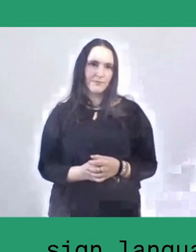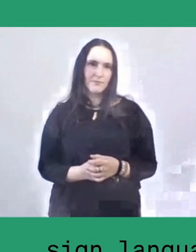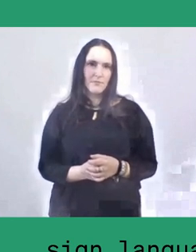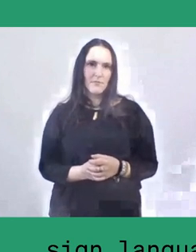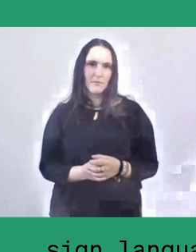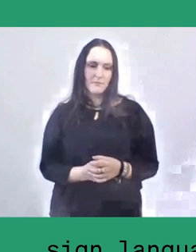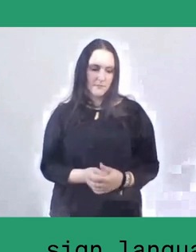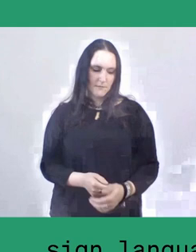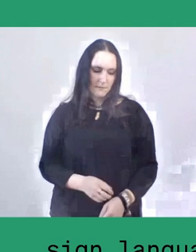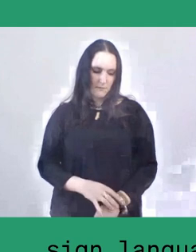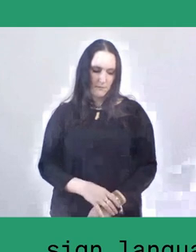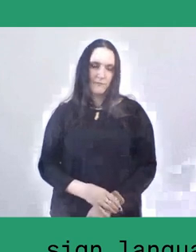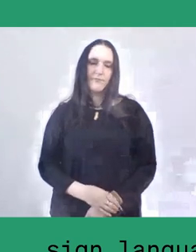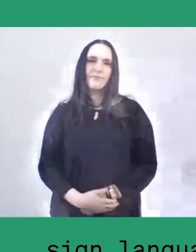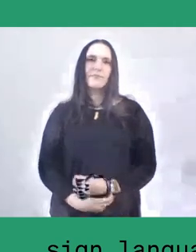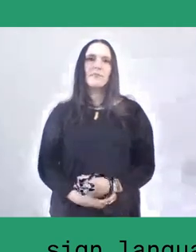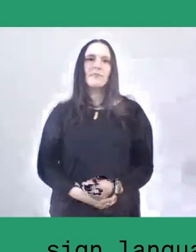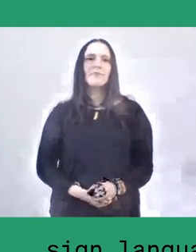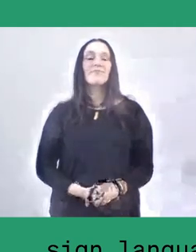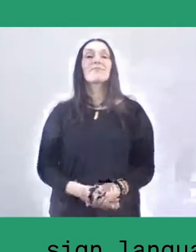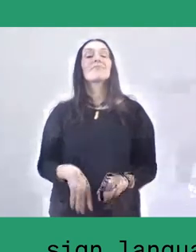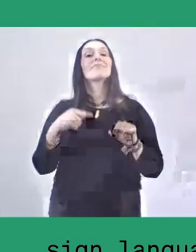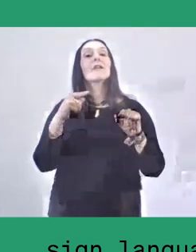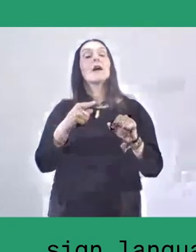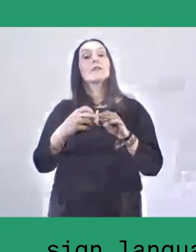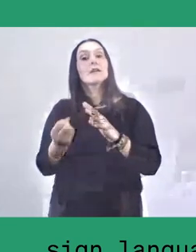So, along the way, the natural farming community in Salassae realised